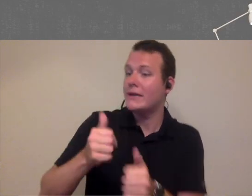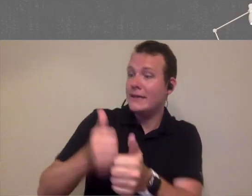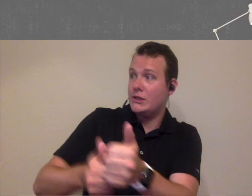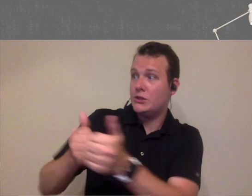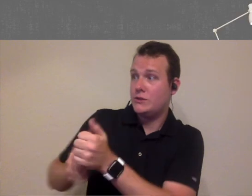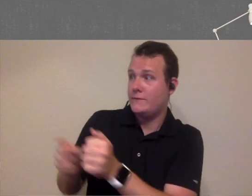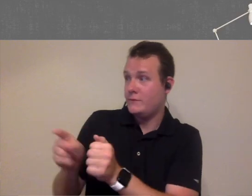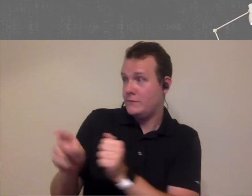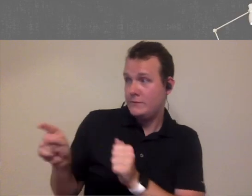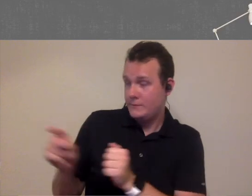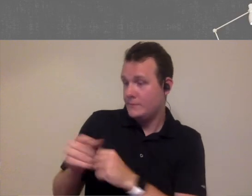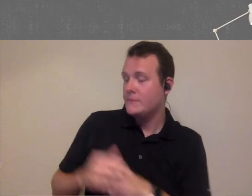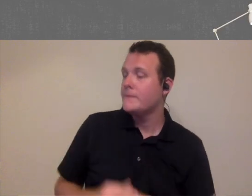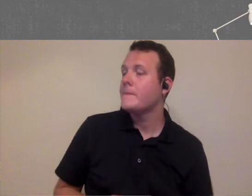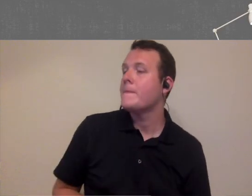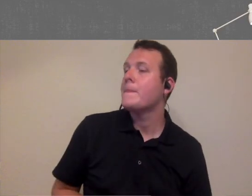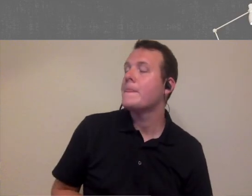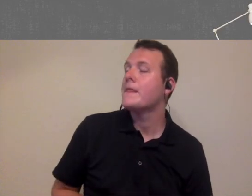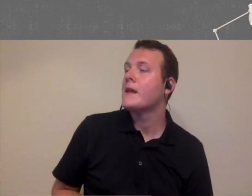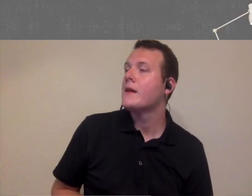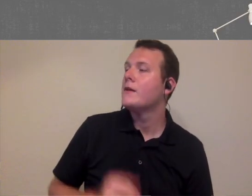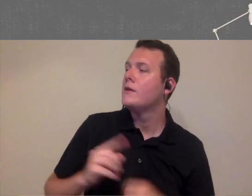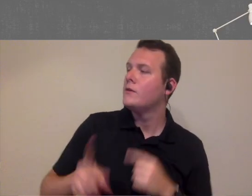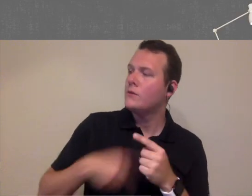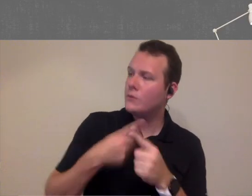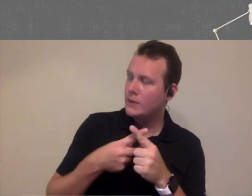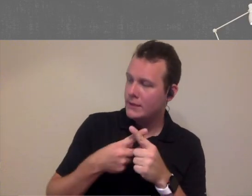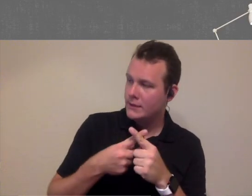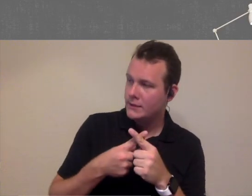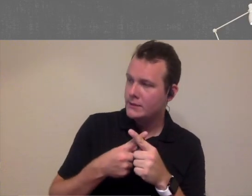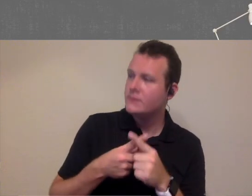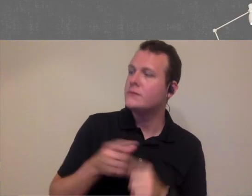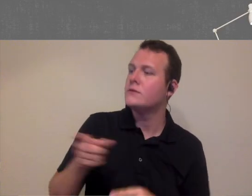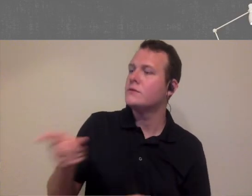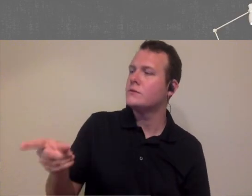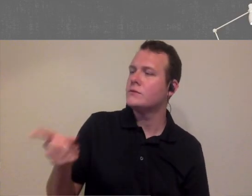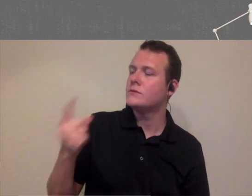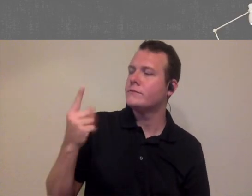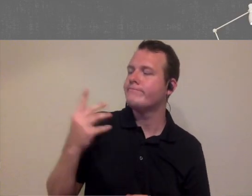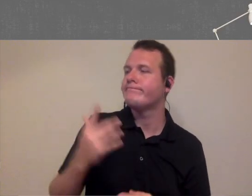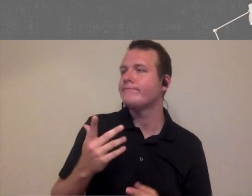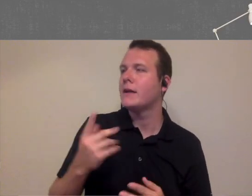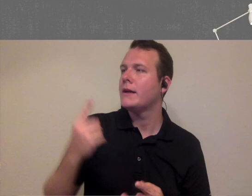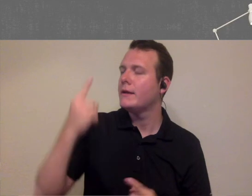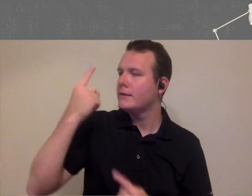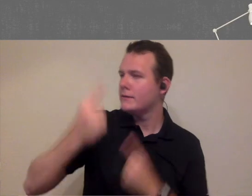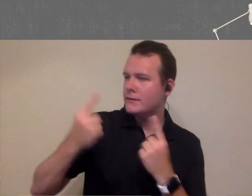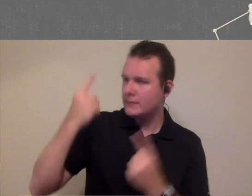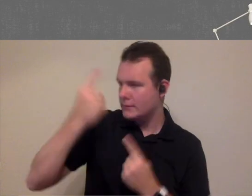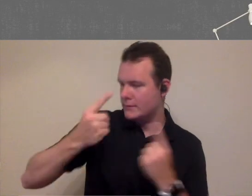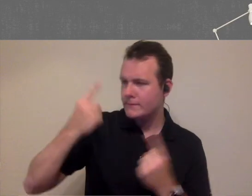really it's for each of you and that is when you are thinking about whether or